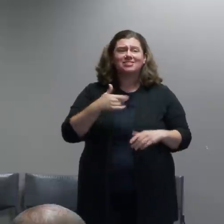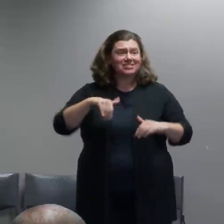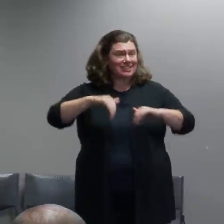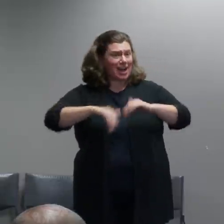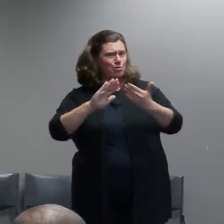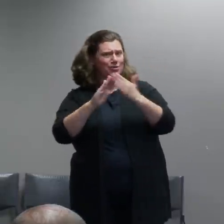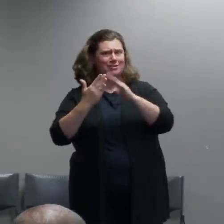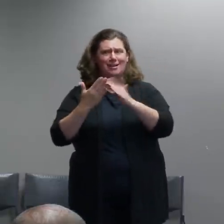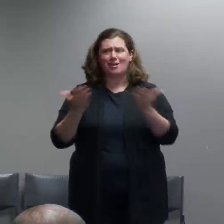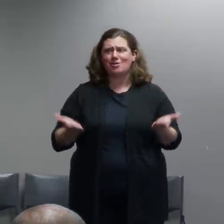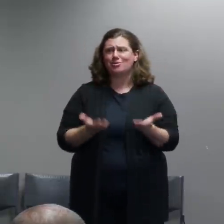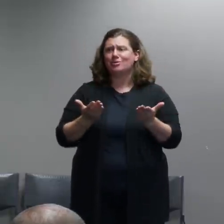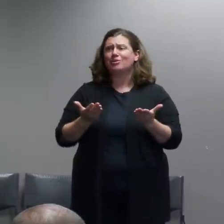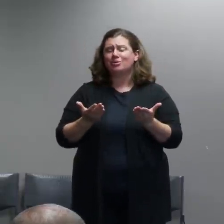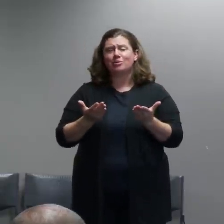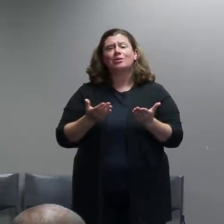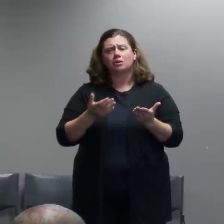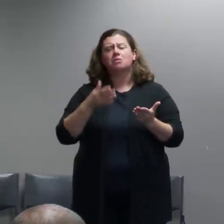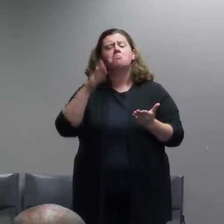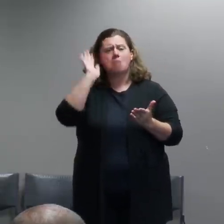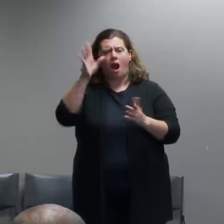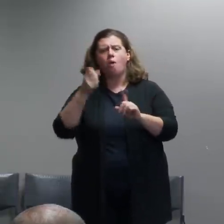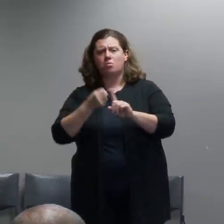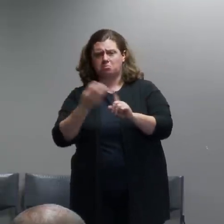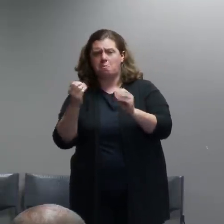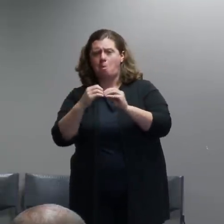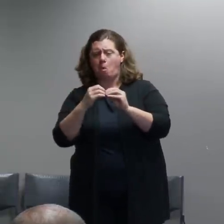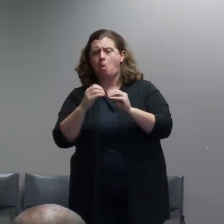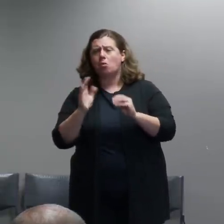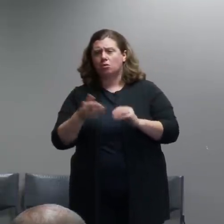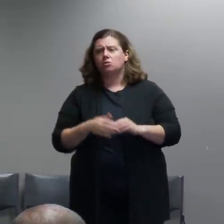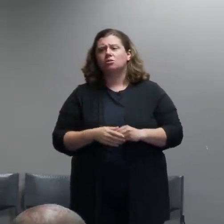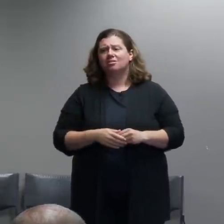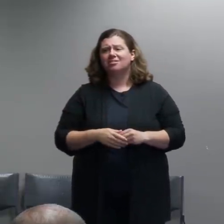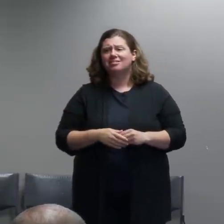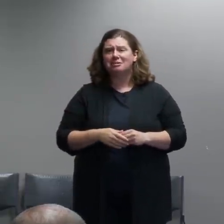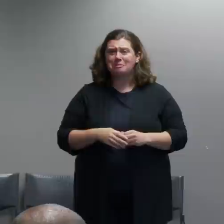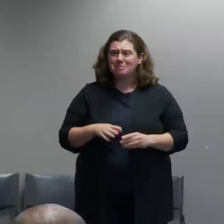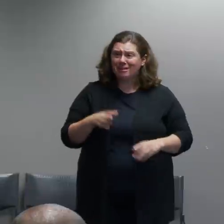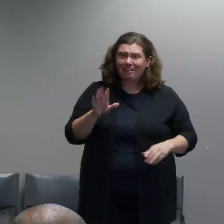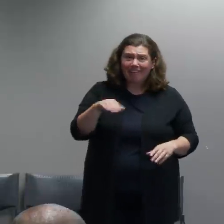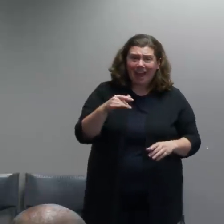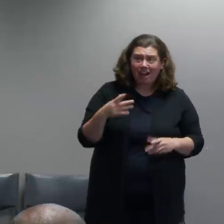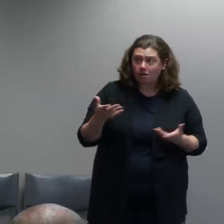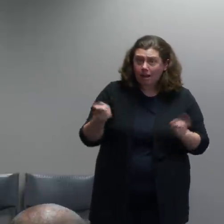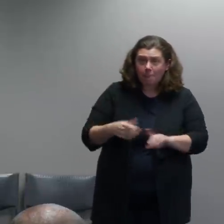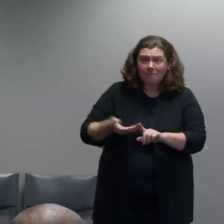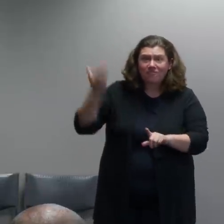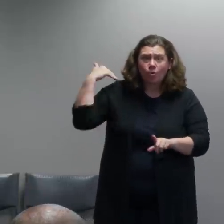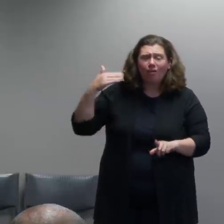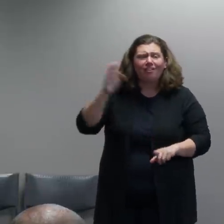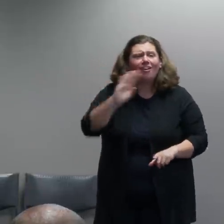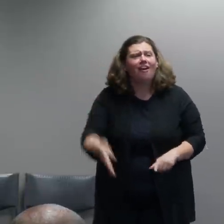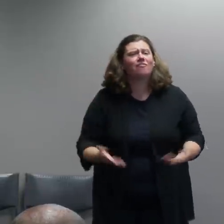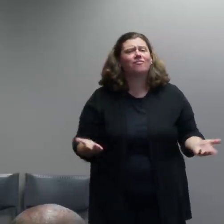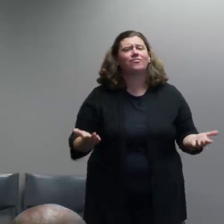about in a minute is really unprecedented in Portland's history. We are now in our sixth week of these